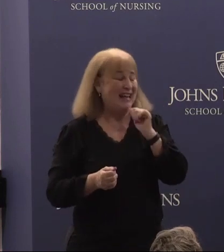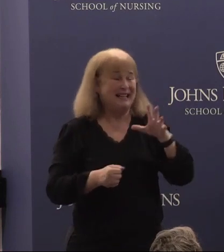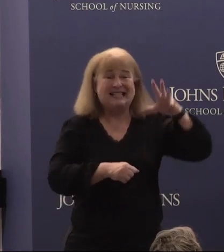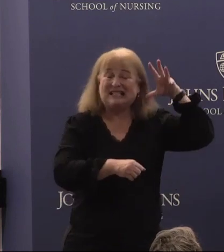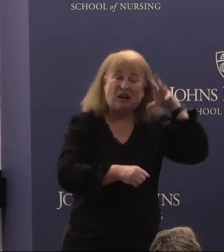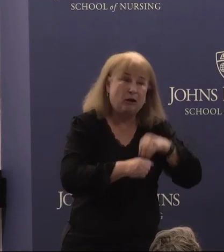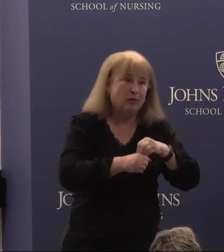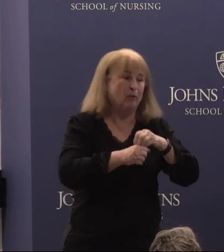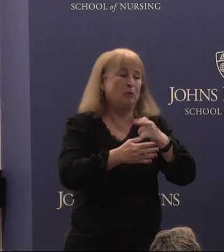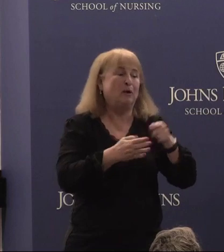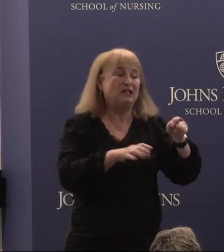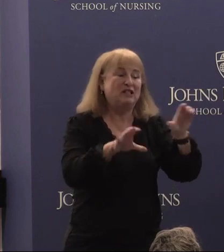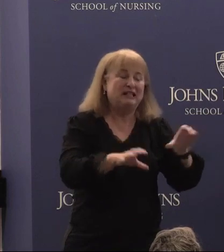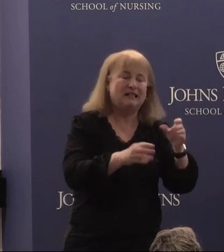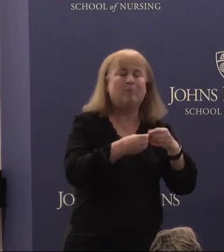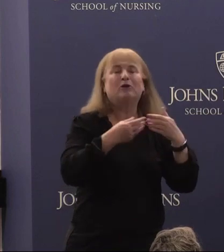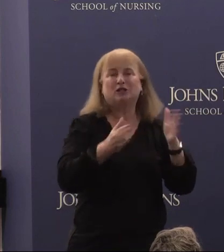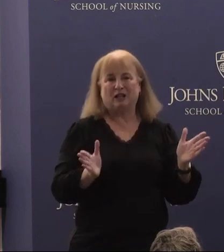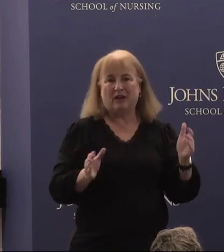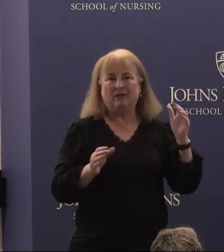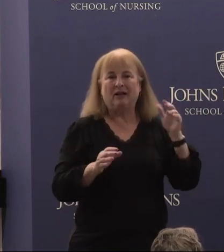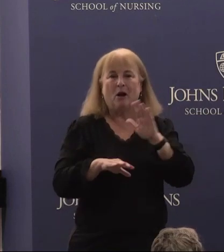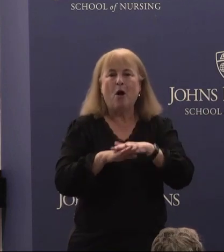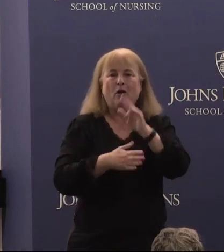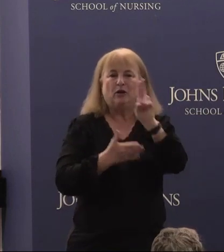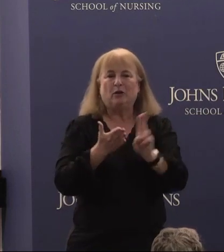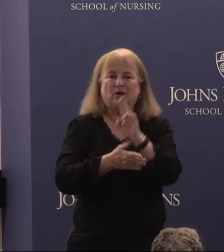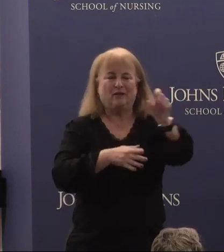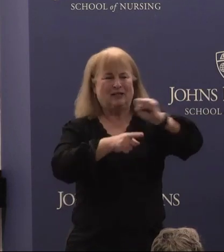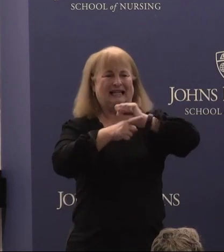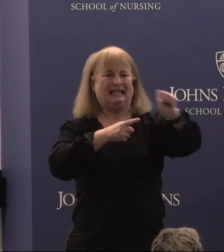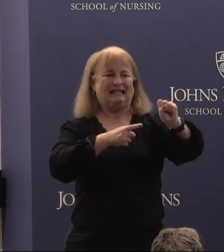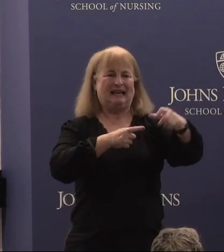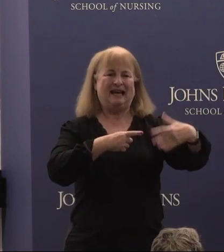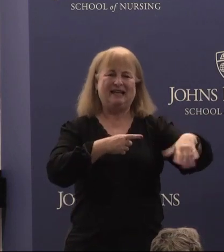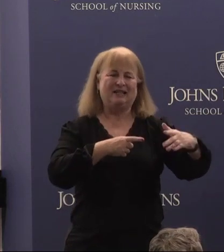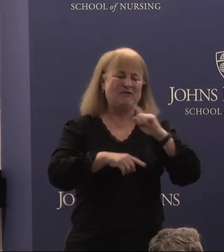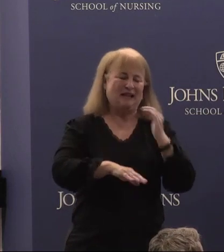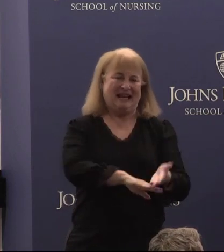Bonnie has done more generally on the University stage that has really enhanced the quality of life